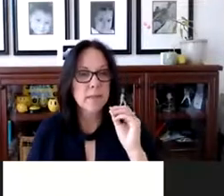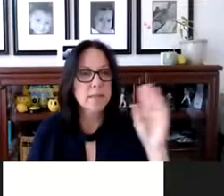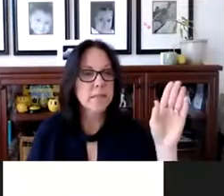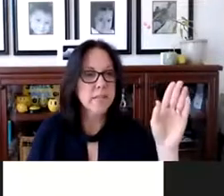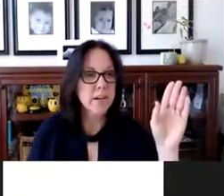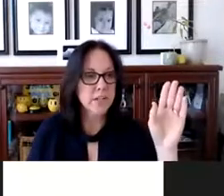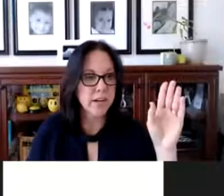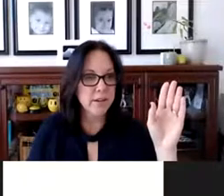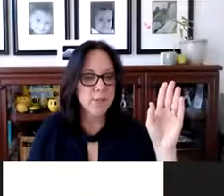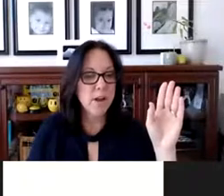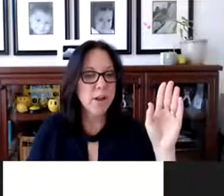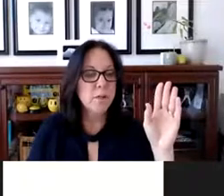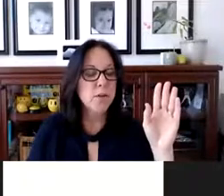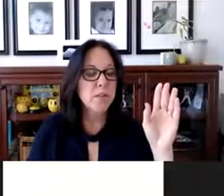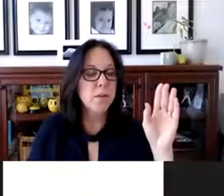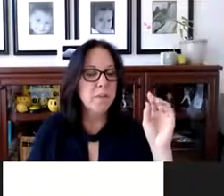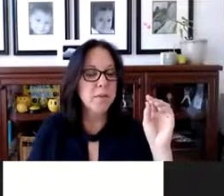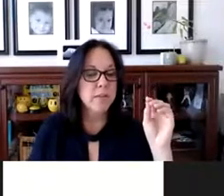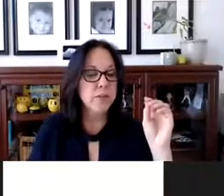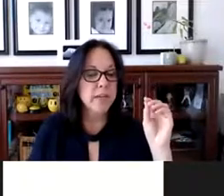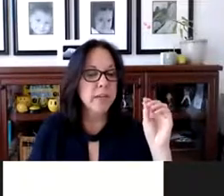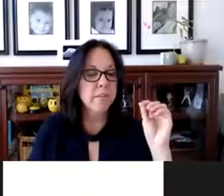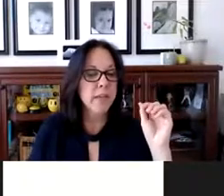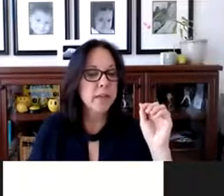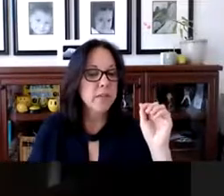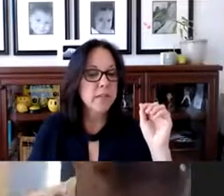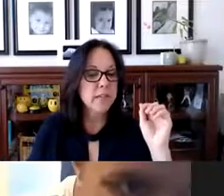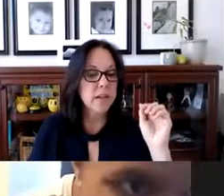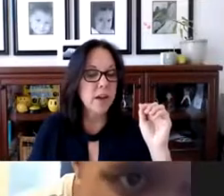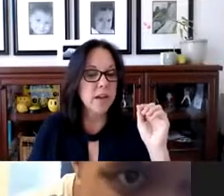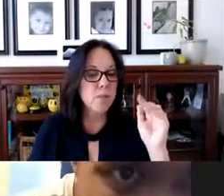This is Terry, Chanel. Did you follow? If you look at the bottom of your screen, you'll see as well,